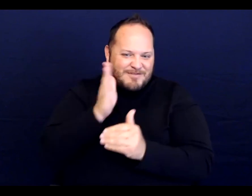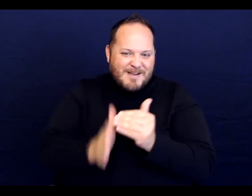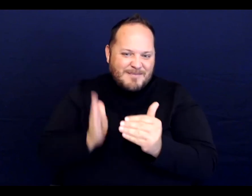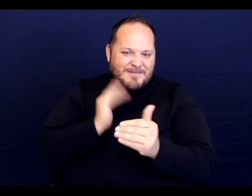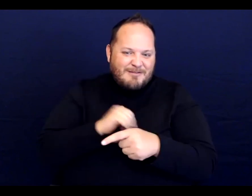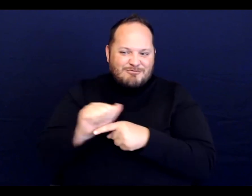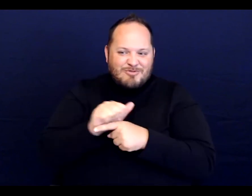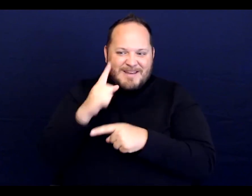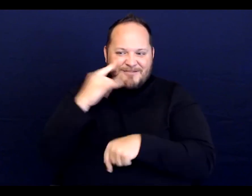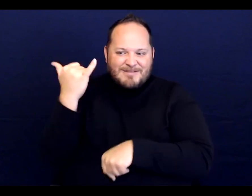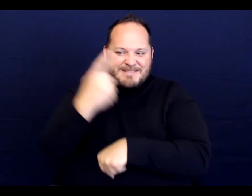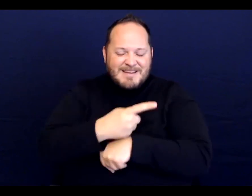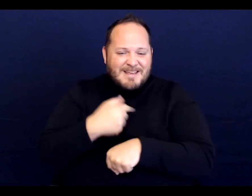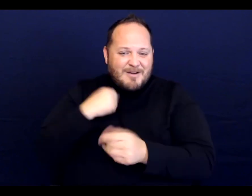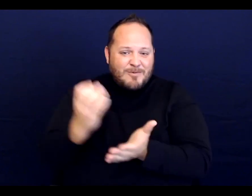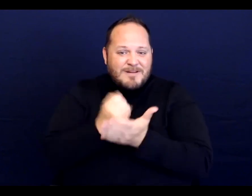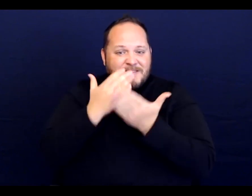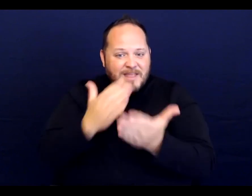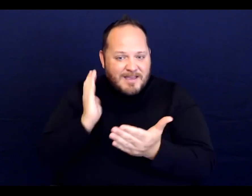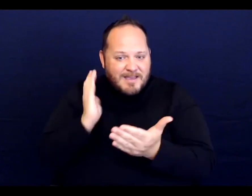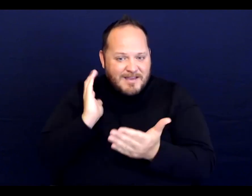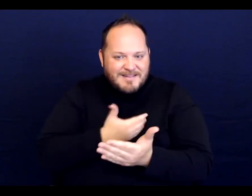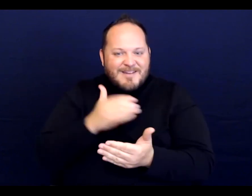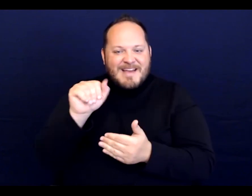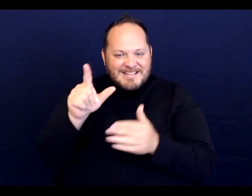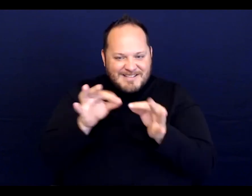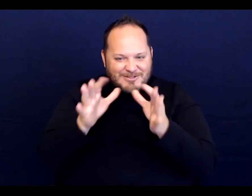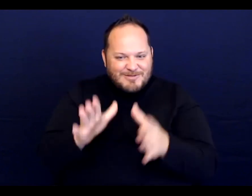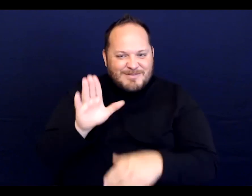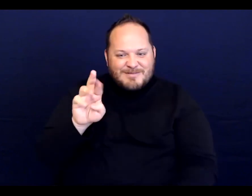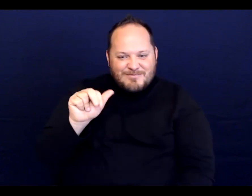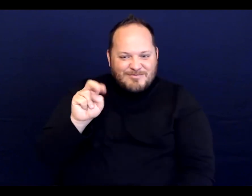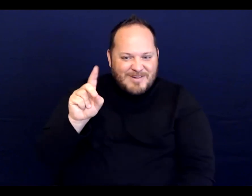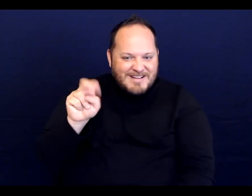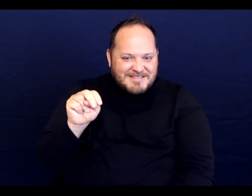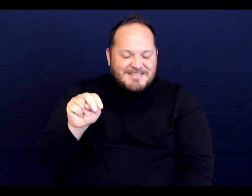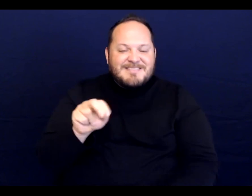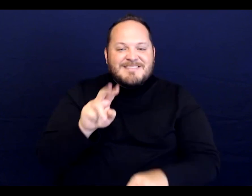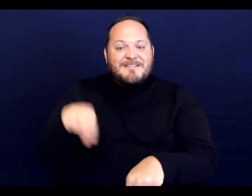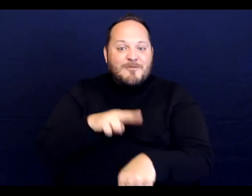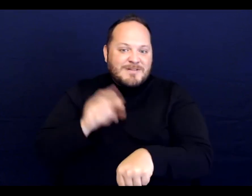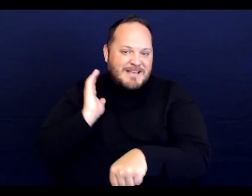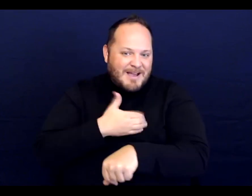I want to thank our ASL interpreter, Brandon and of course our captioner Terry